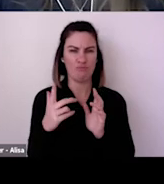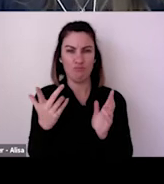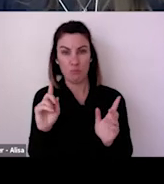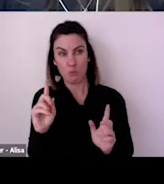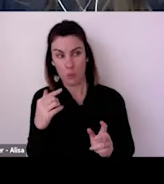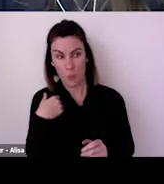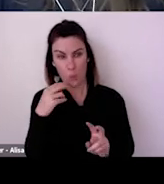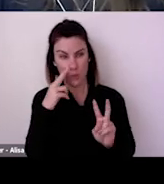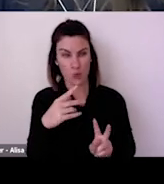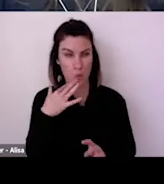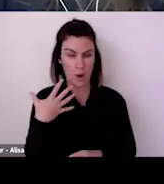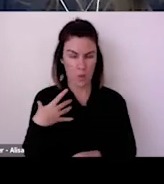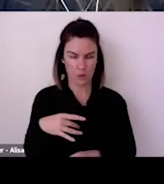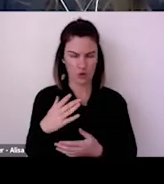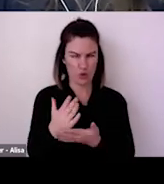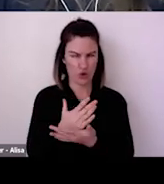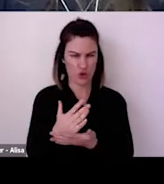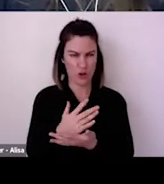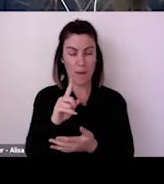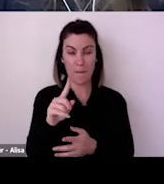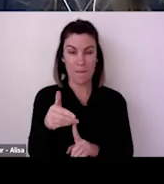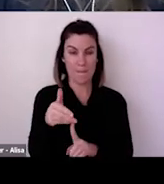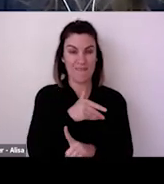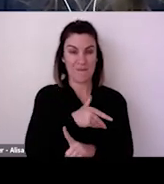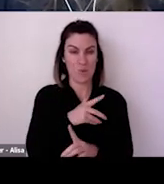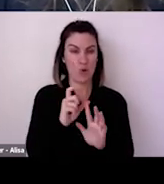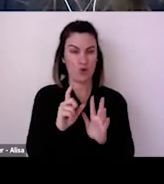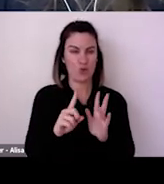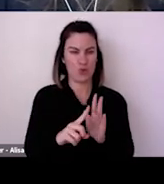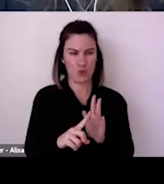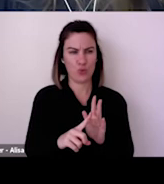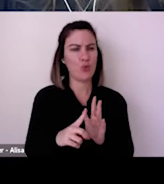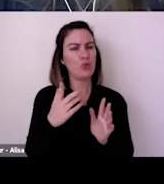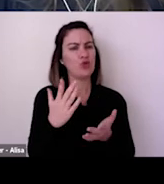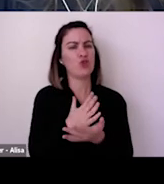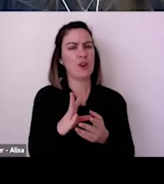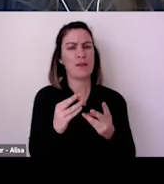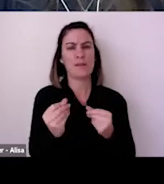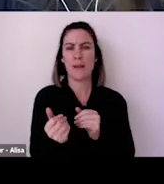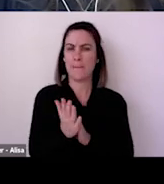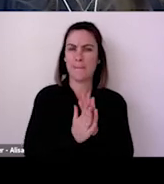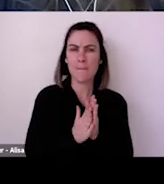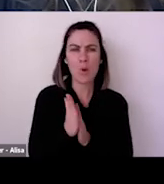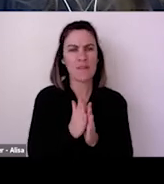of paper and we've got a record of how we're going to approach certain things so that kind